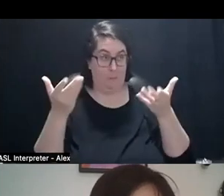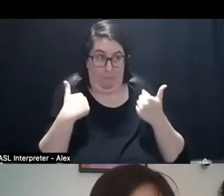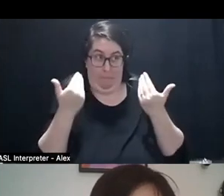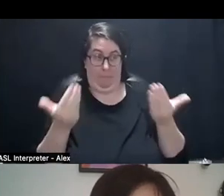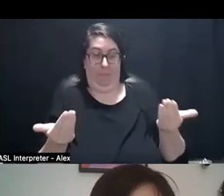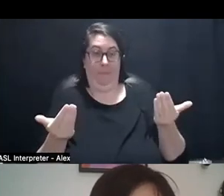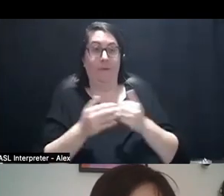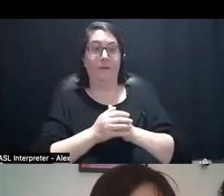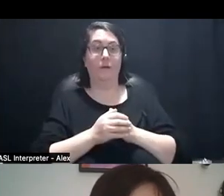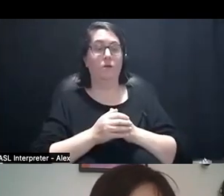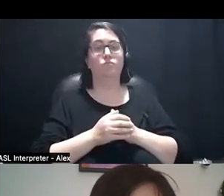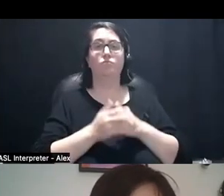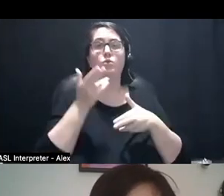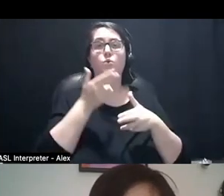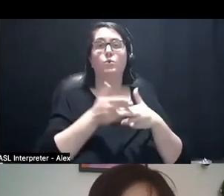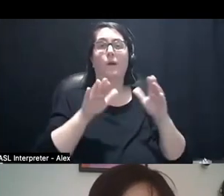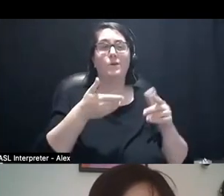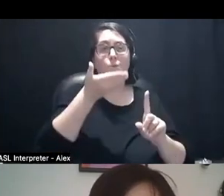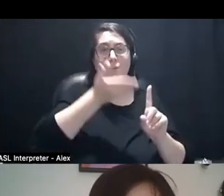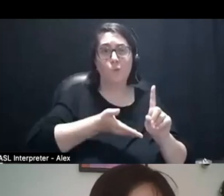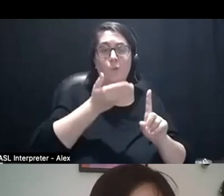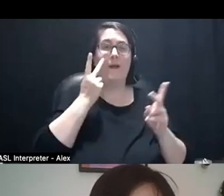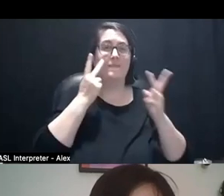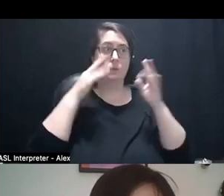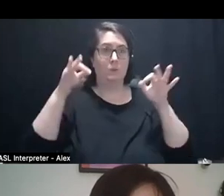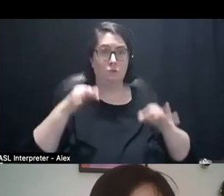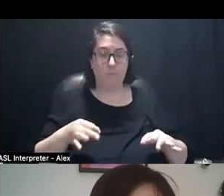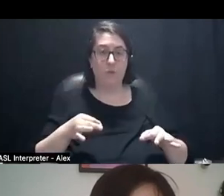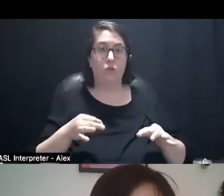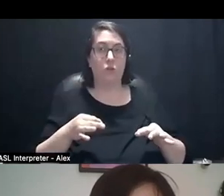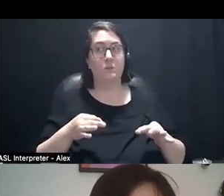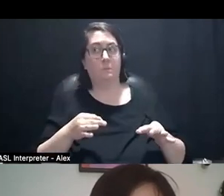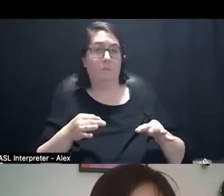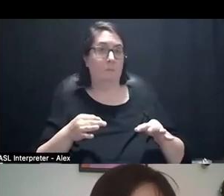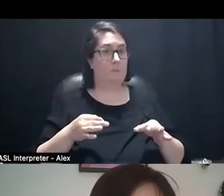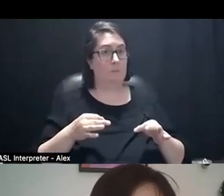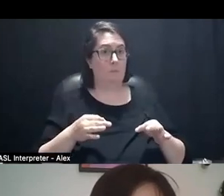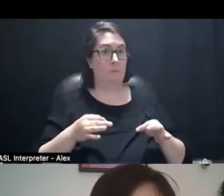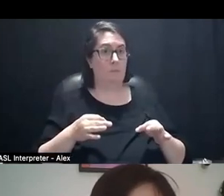just a quick introduction. A quick visual description. Maybe if you want to check in or if you don't want to,